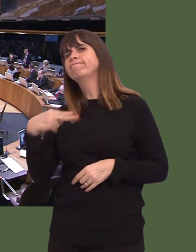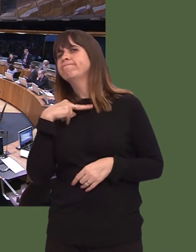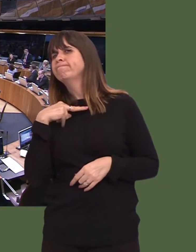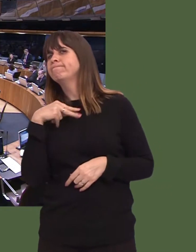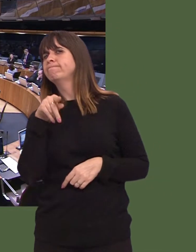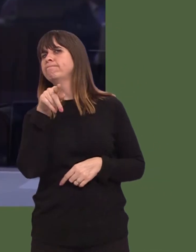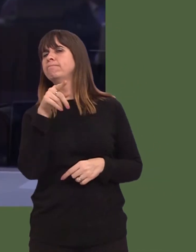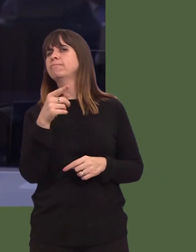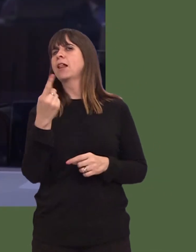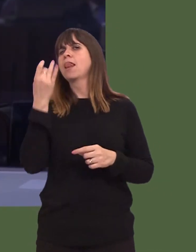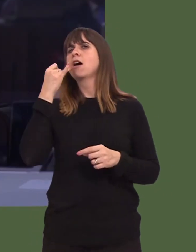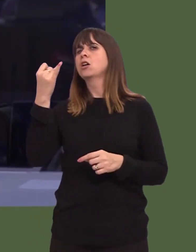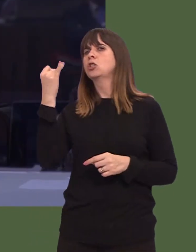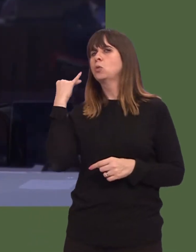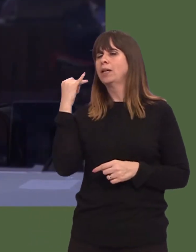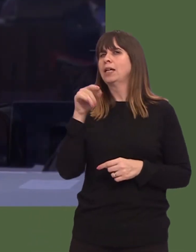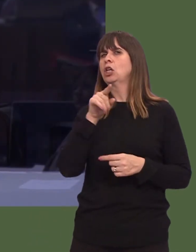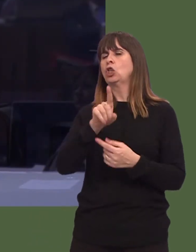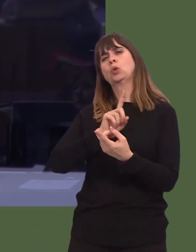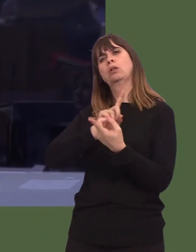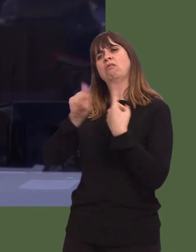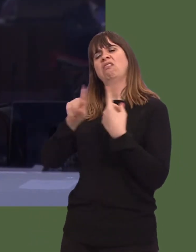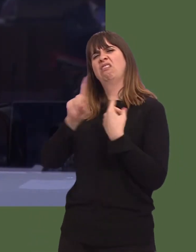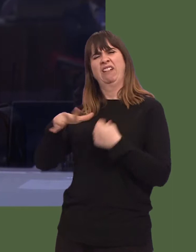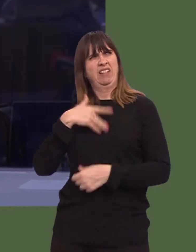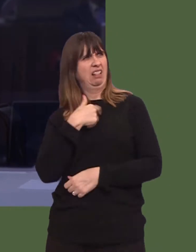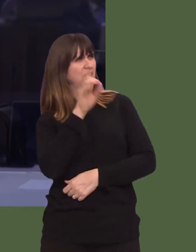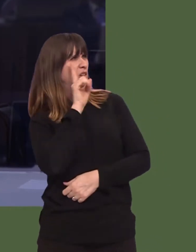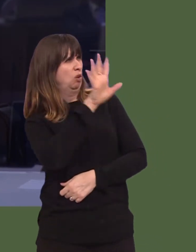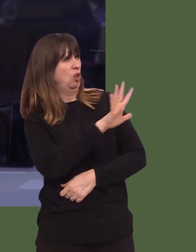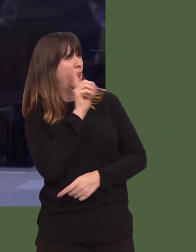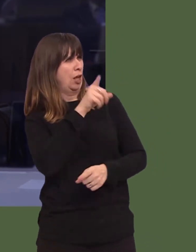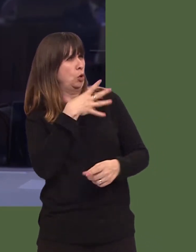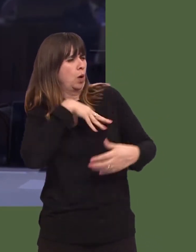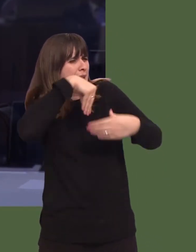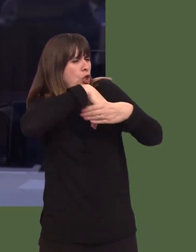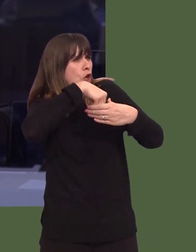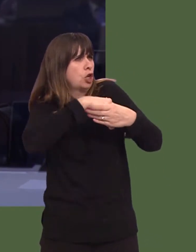last week was what sounded like calls for an internal constitutional convention for the Labour Party.